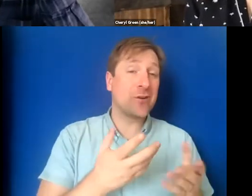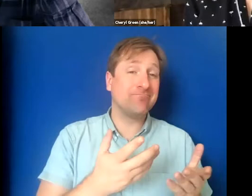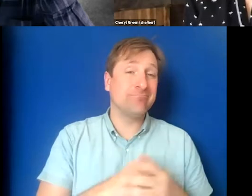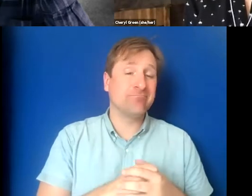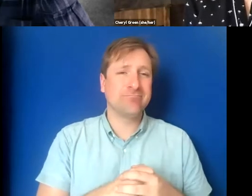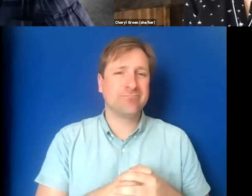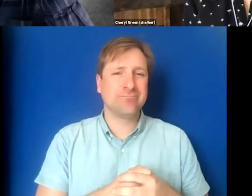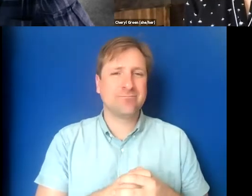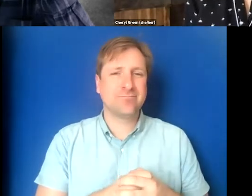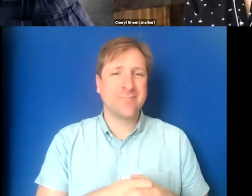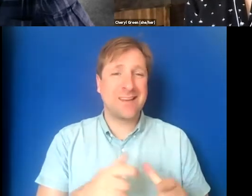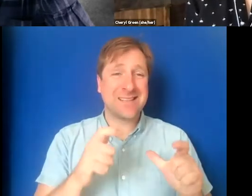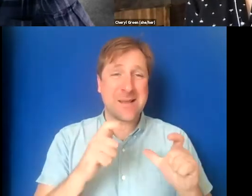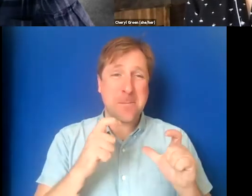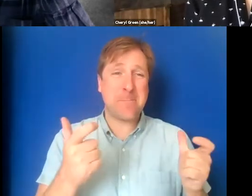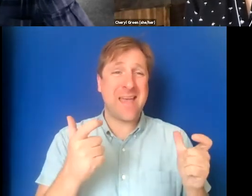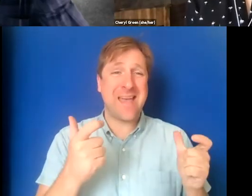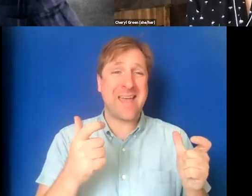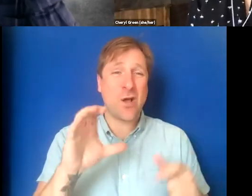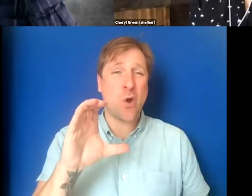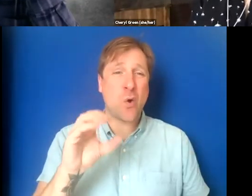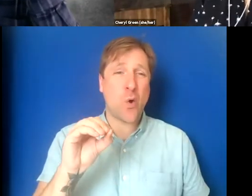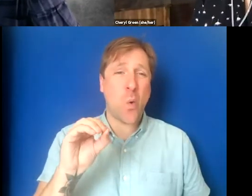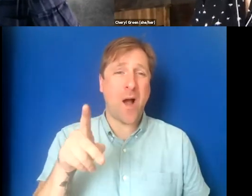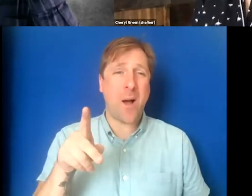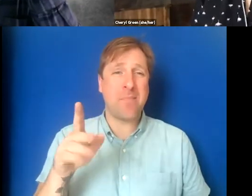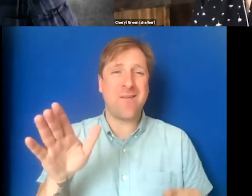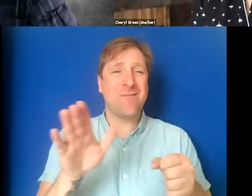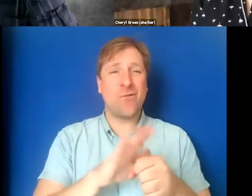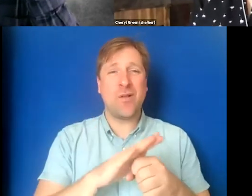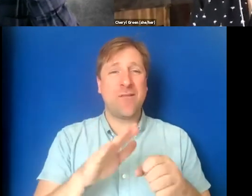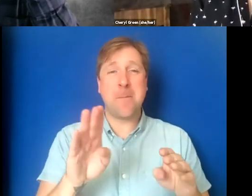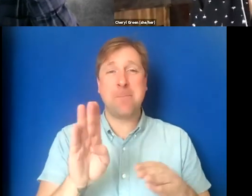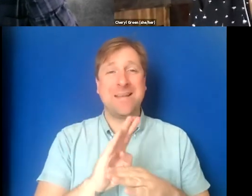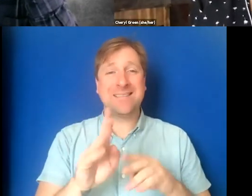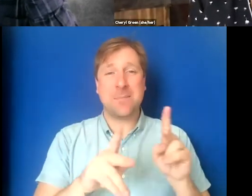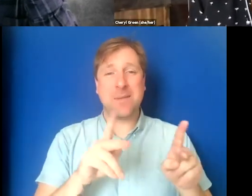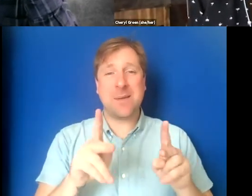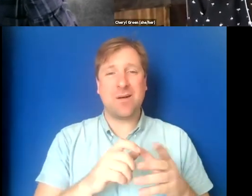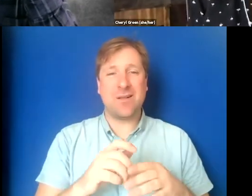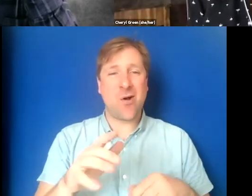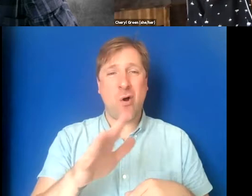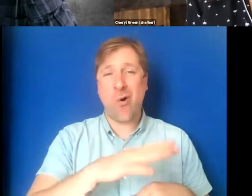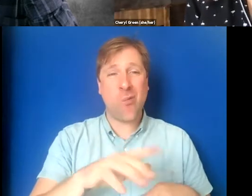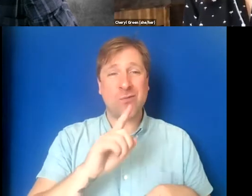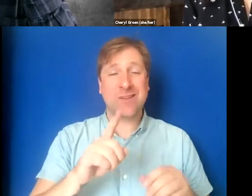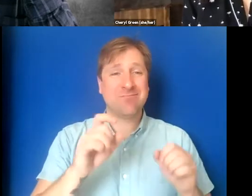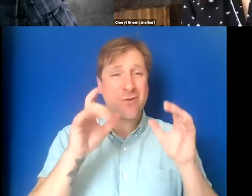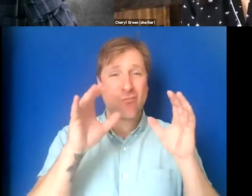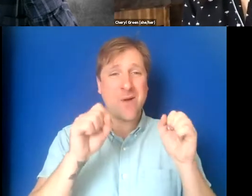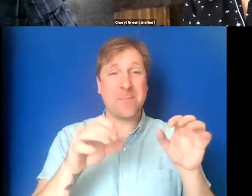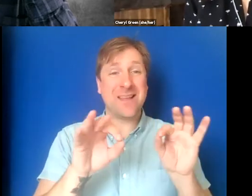It's a big, big co-op full of very busy people, all with incredibly important priorities,